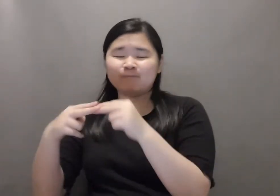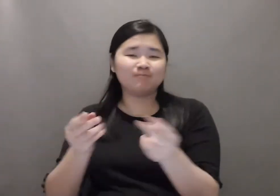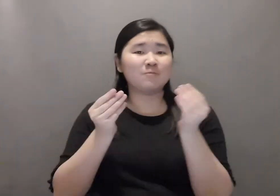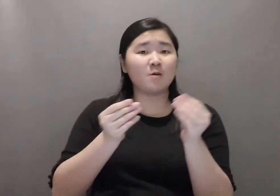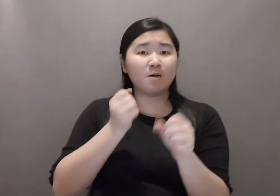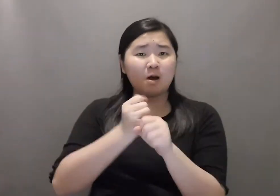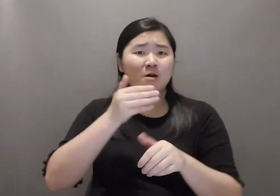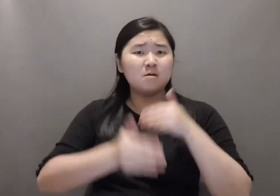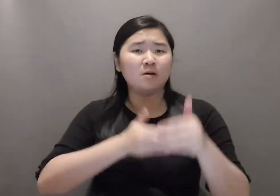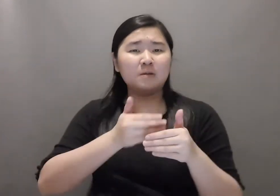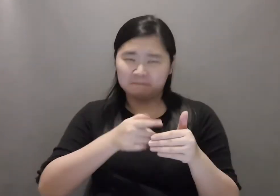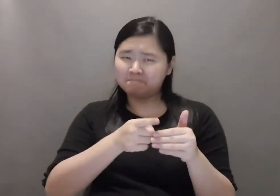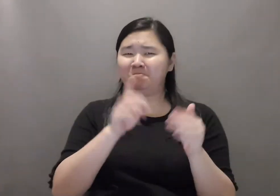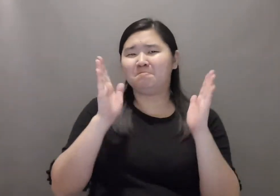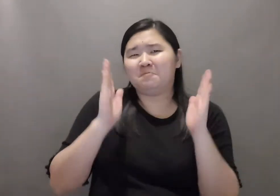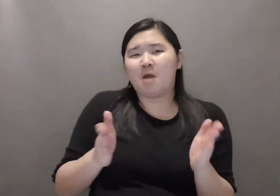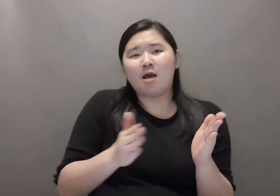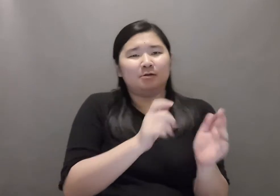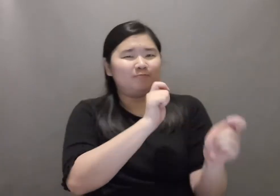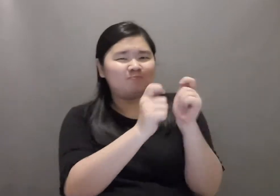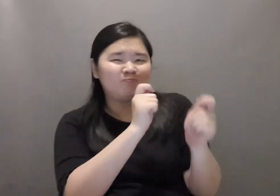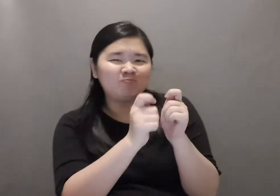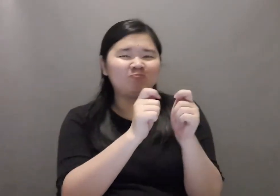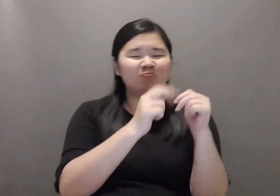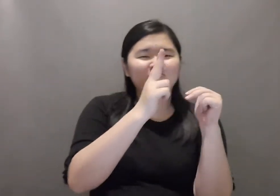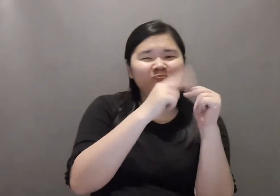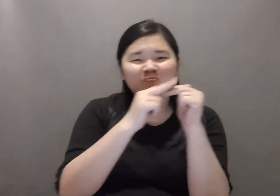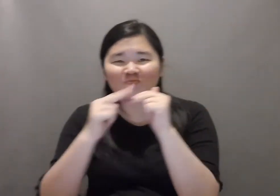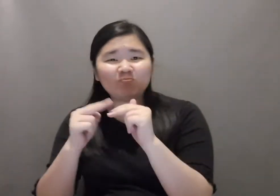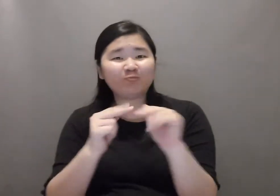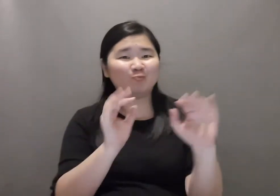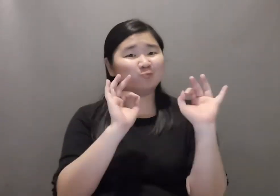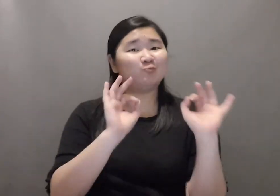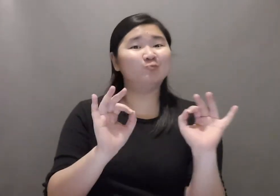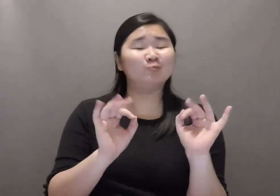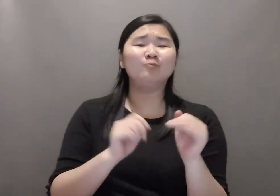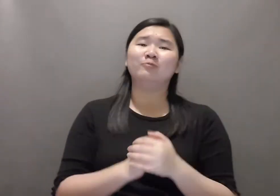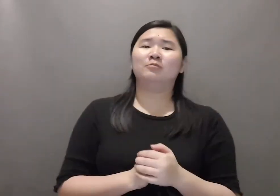as you would do when creating high-quality written materials. In filming, every detail matters.